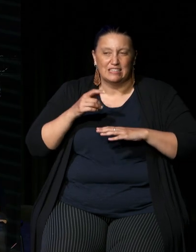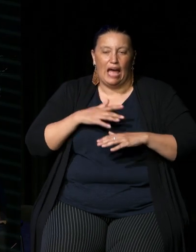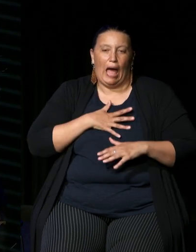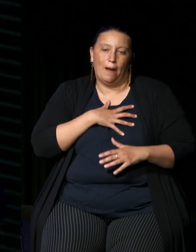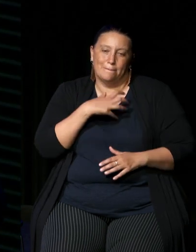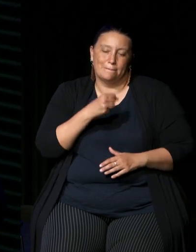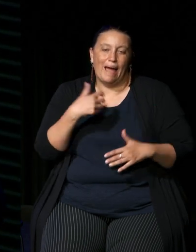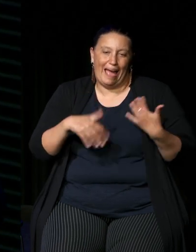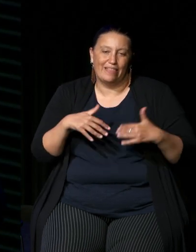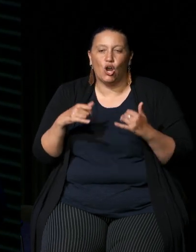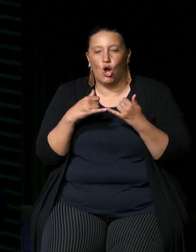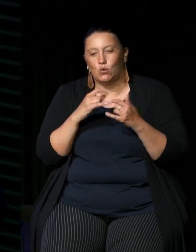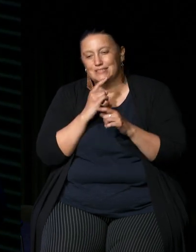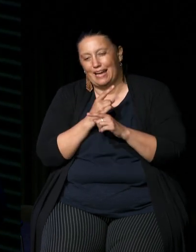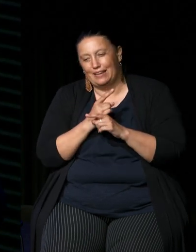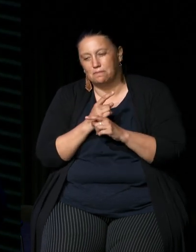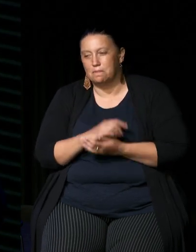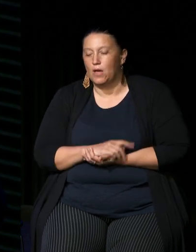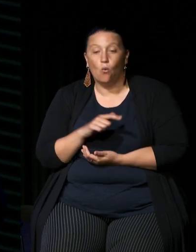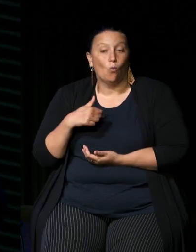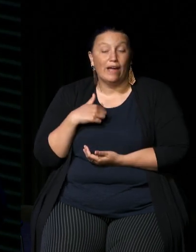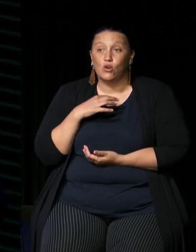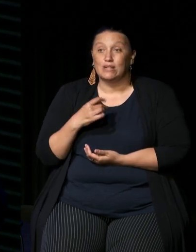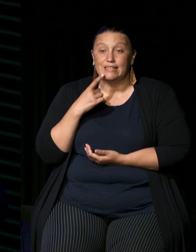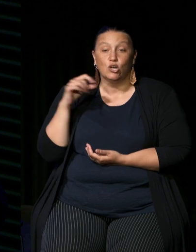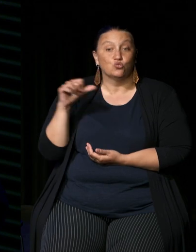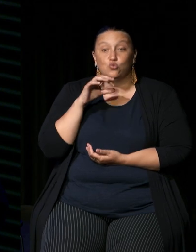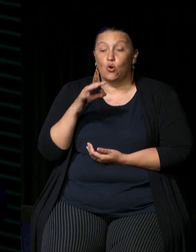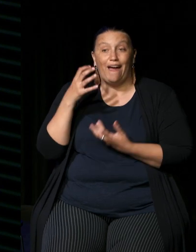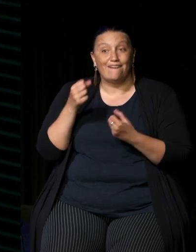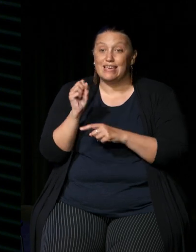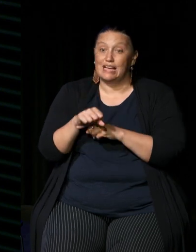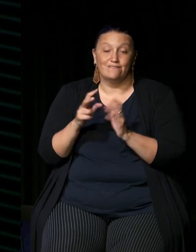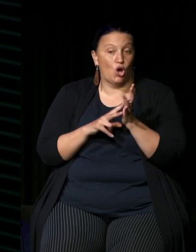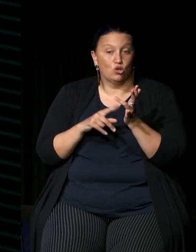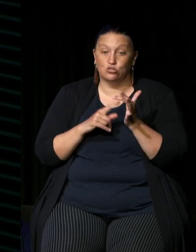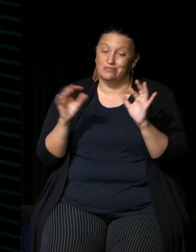talking and it's not about we don't think we shouldn't have a yes vote it's just that we